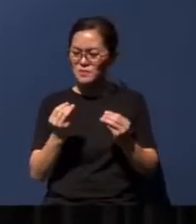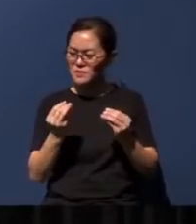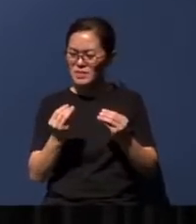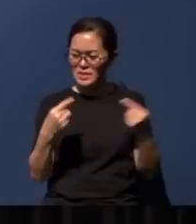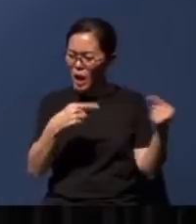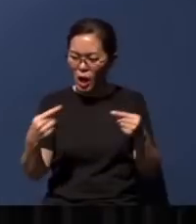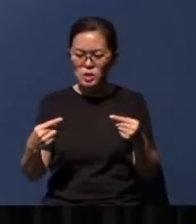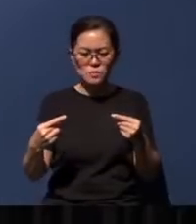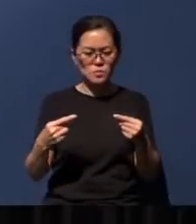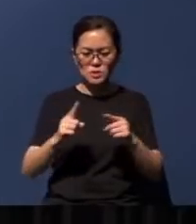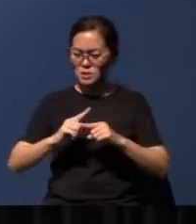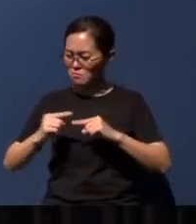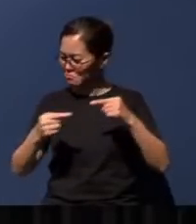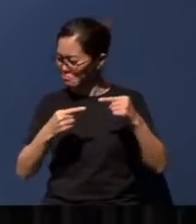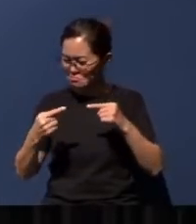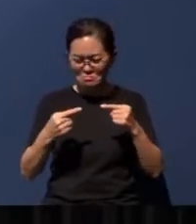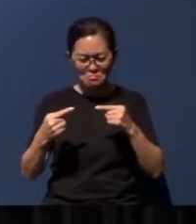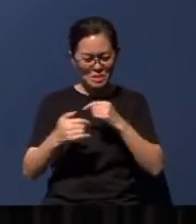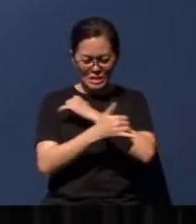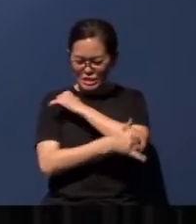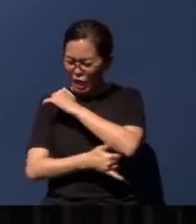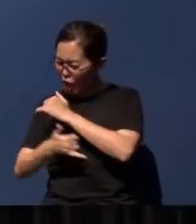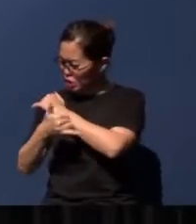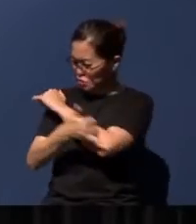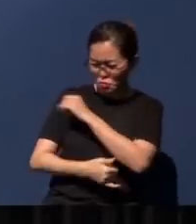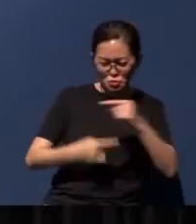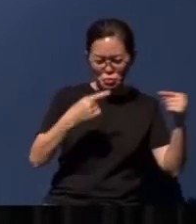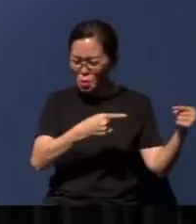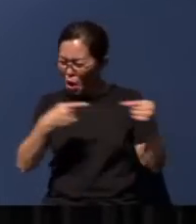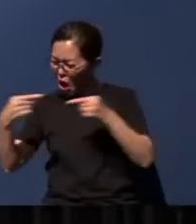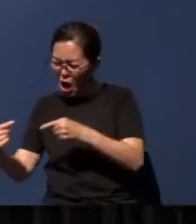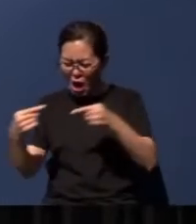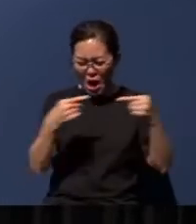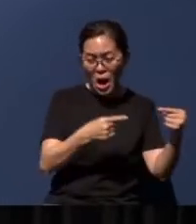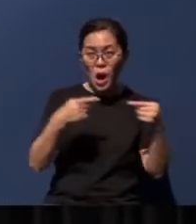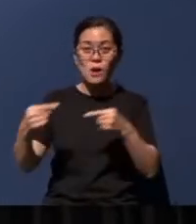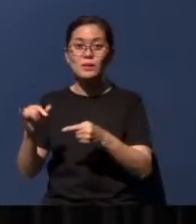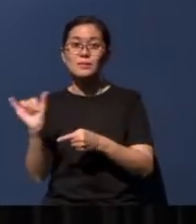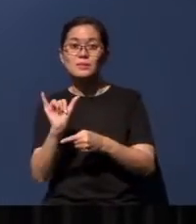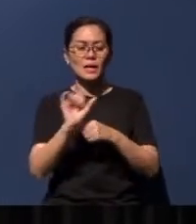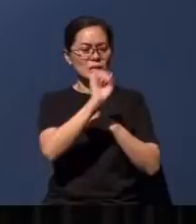long-standing disputes that have been going on for years, like those in the South China Sea,